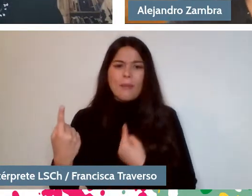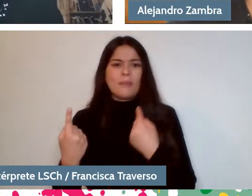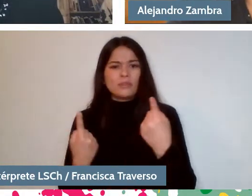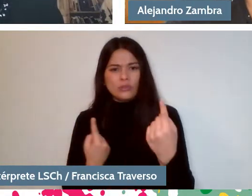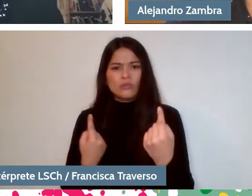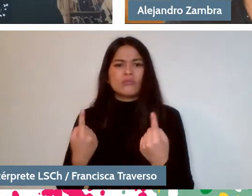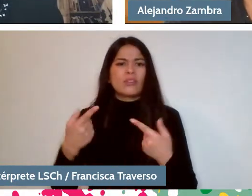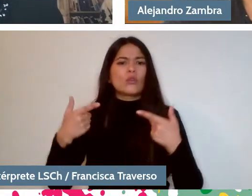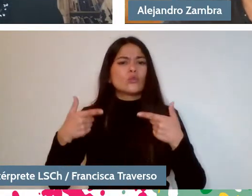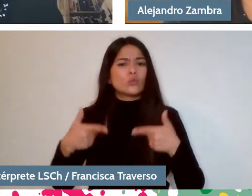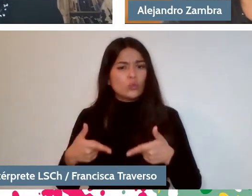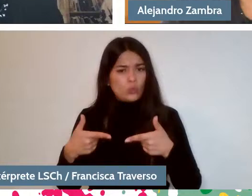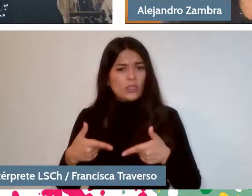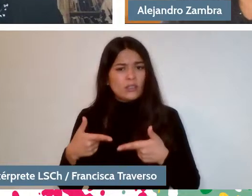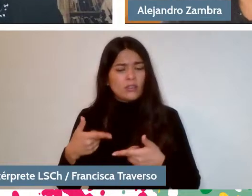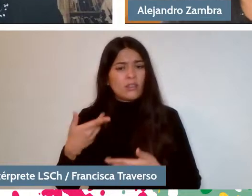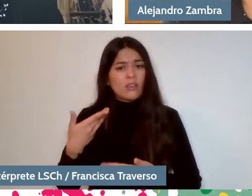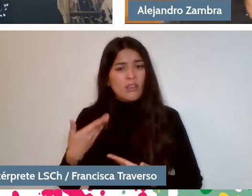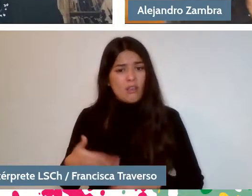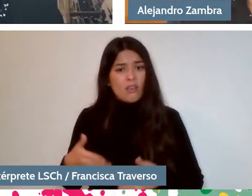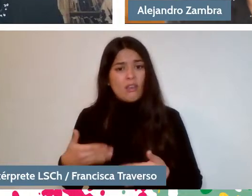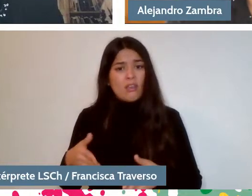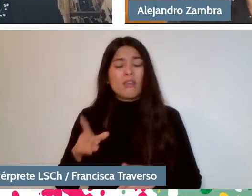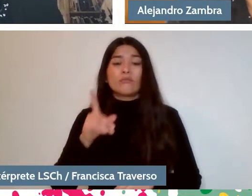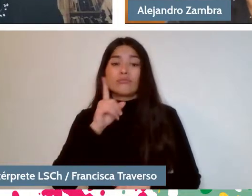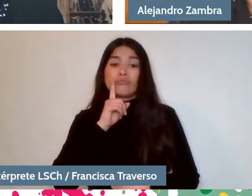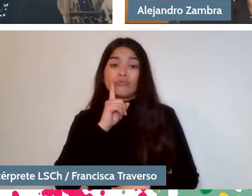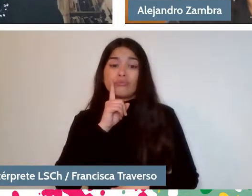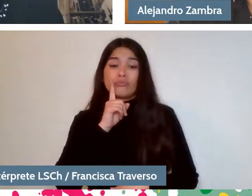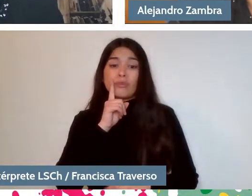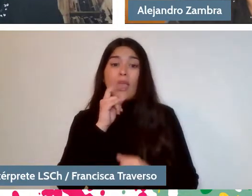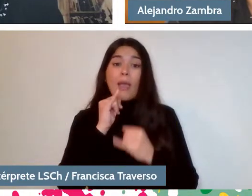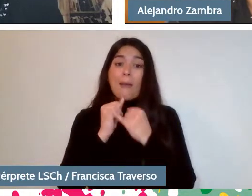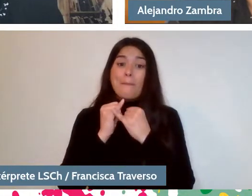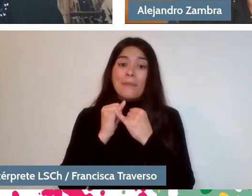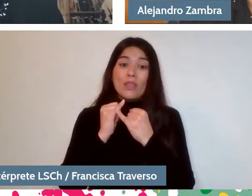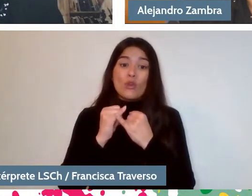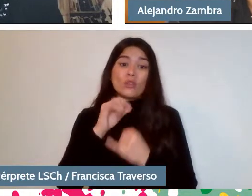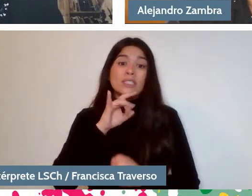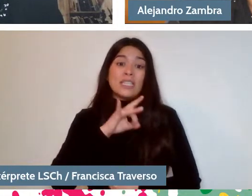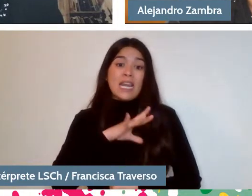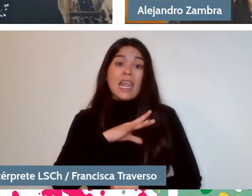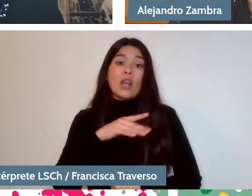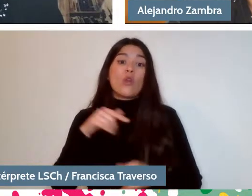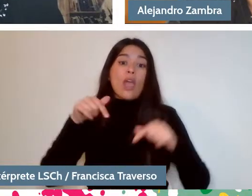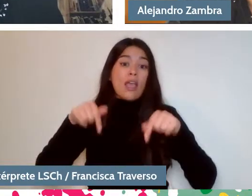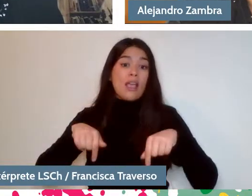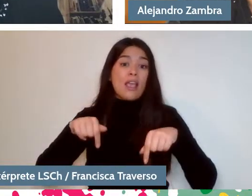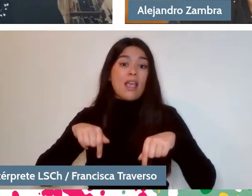to have several Chilean friends here in Mexico with whom we usually get together